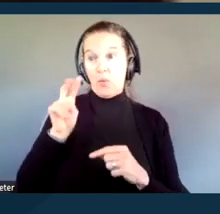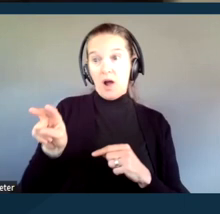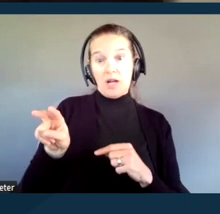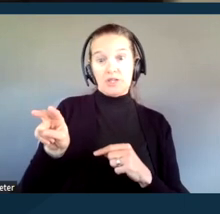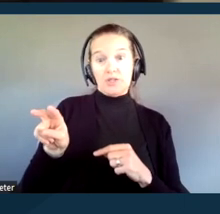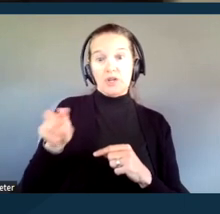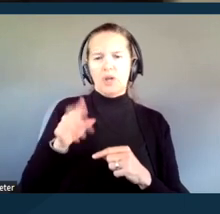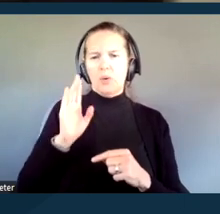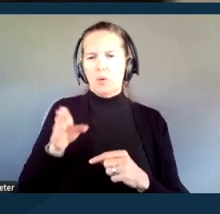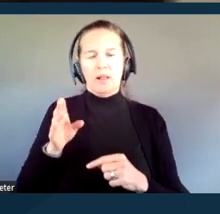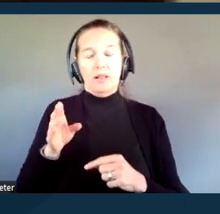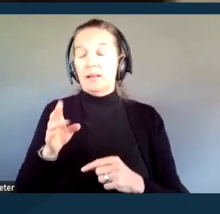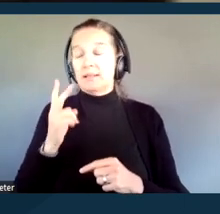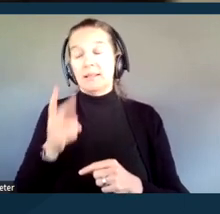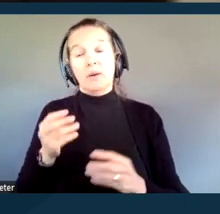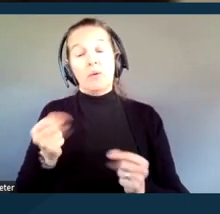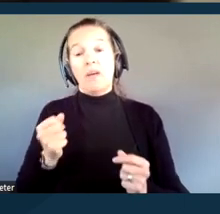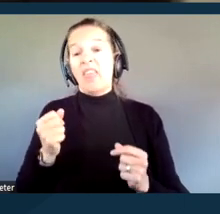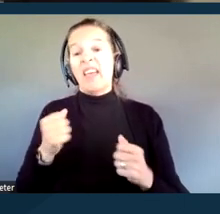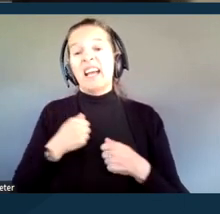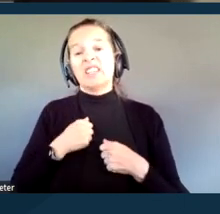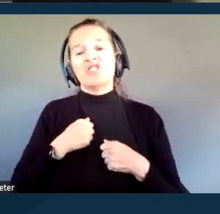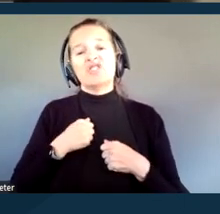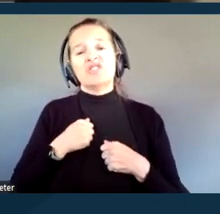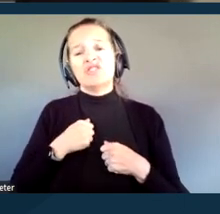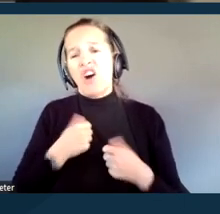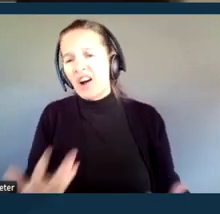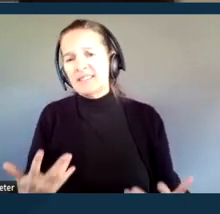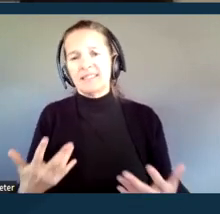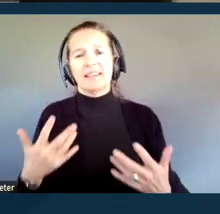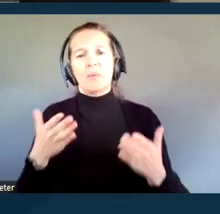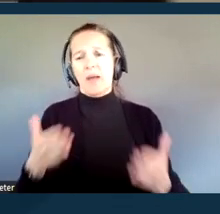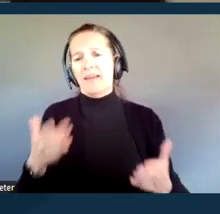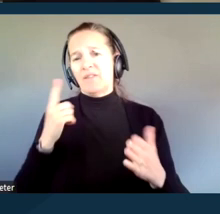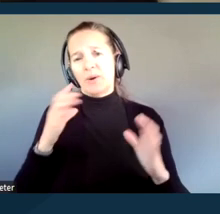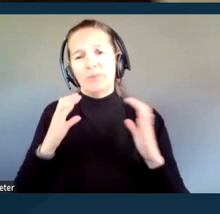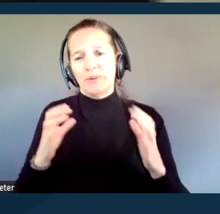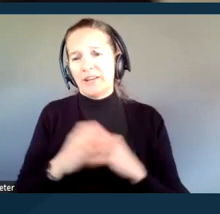it's an exhausting way to communicate. For people who are blind or low vision,